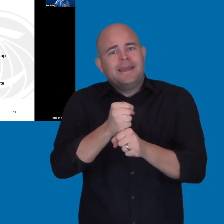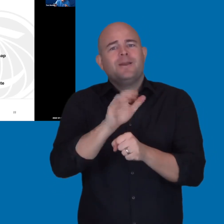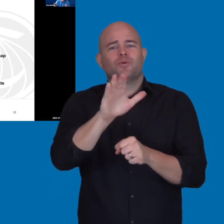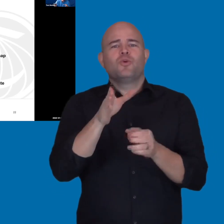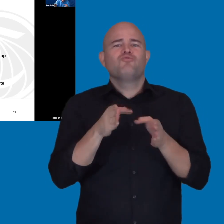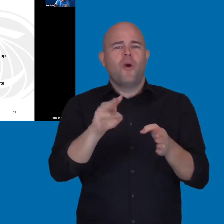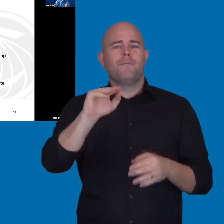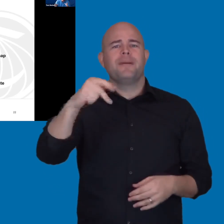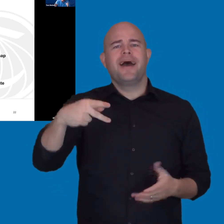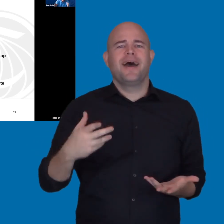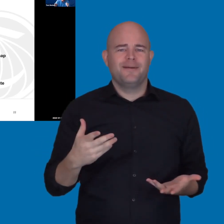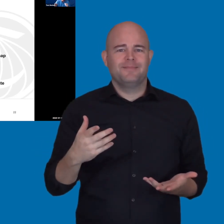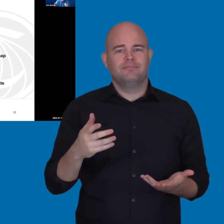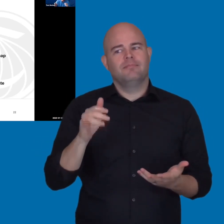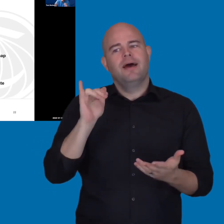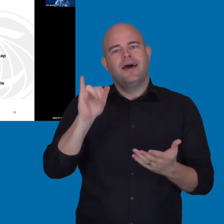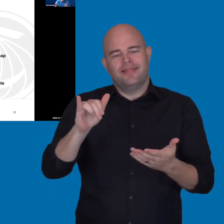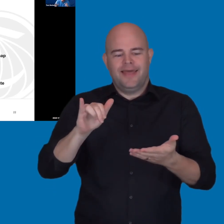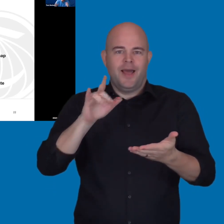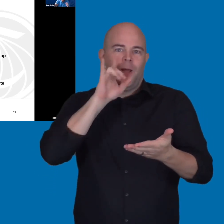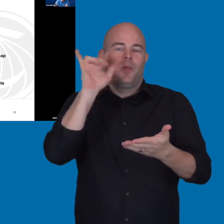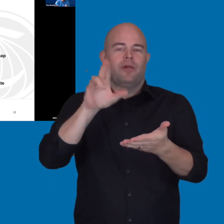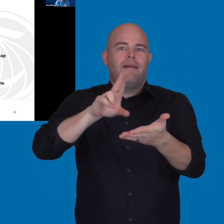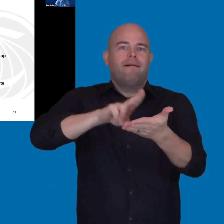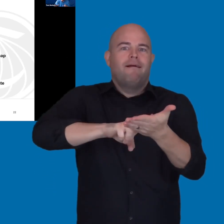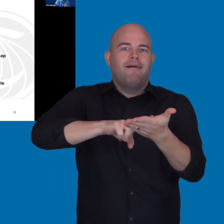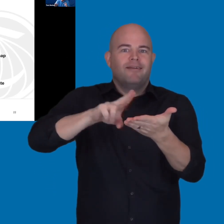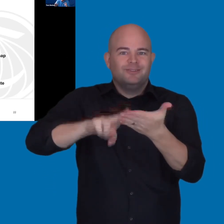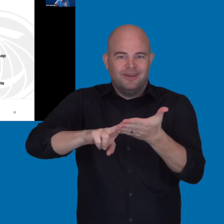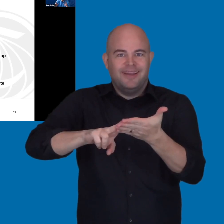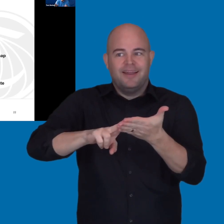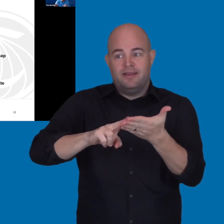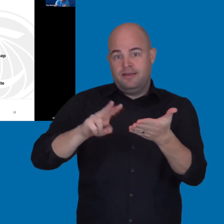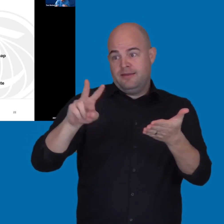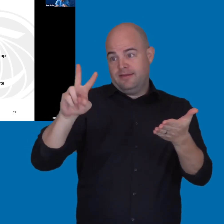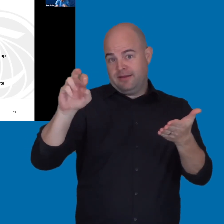which is basically a contractual document that a vendor agrees